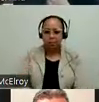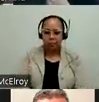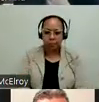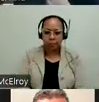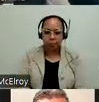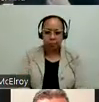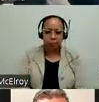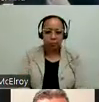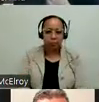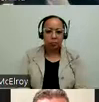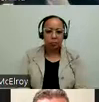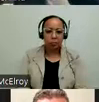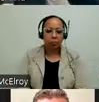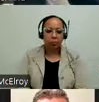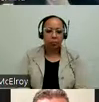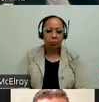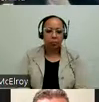should just email me if they have issues.